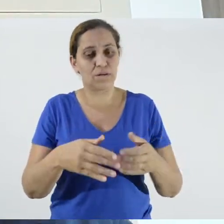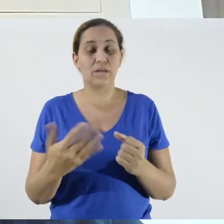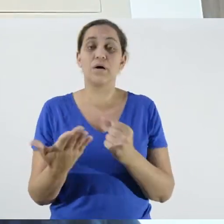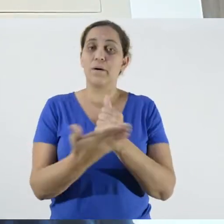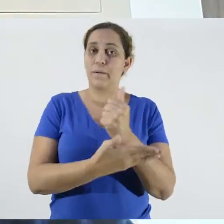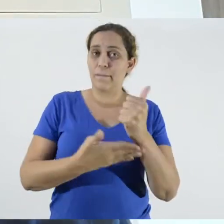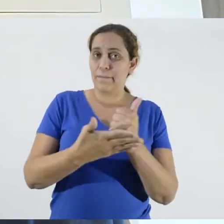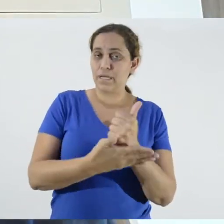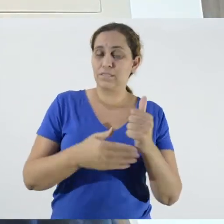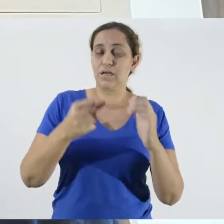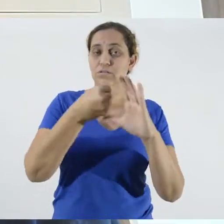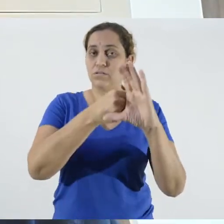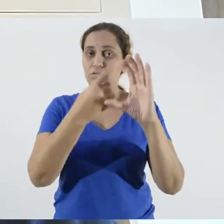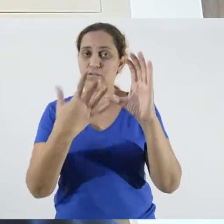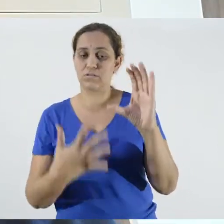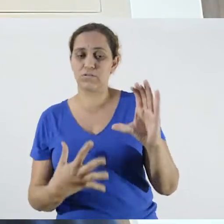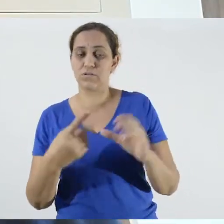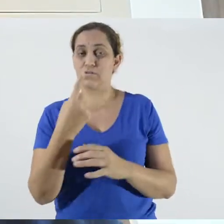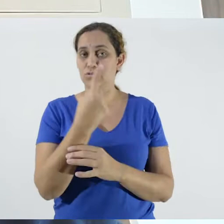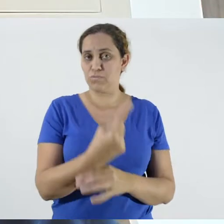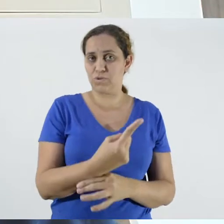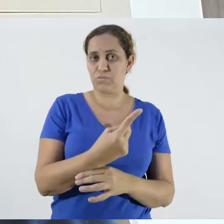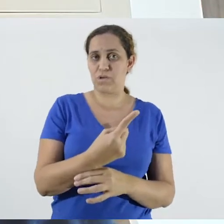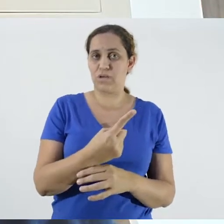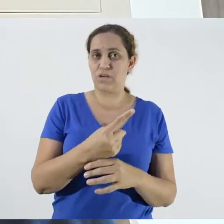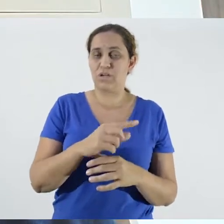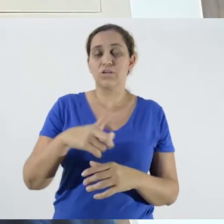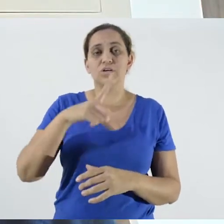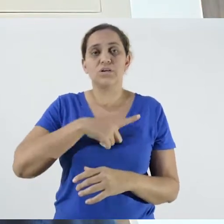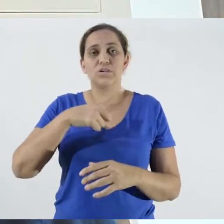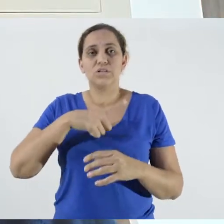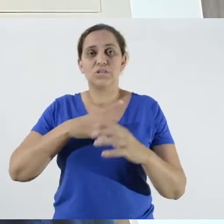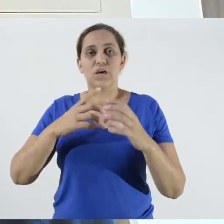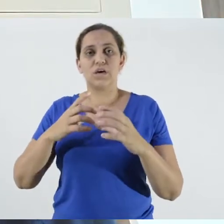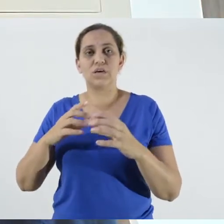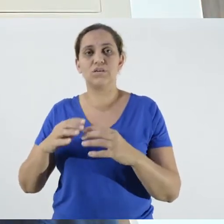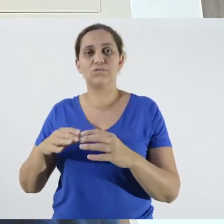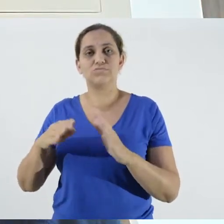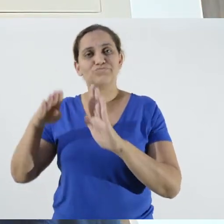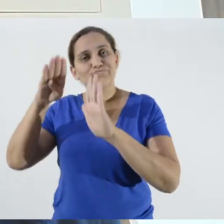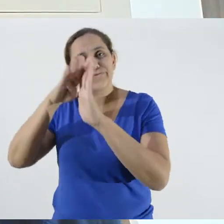first, which is the pedagogical package. This pedagogical package, as we will see, is